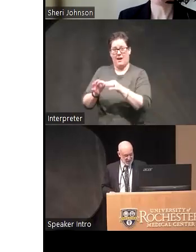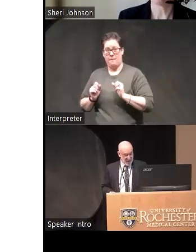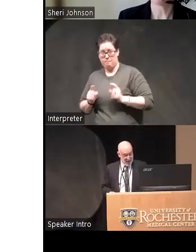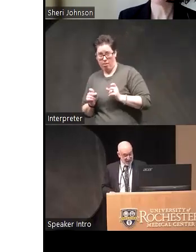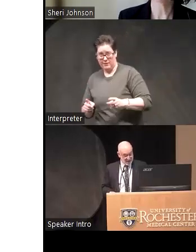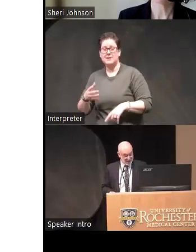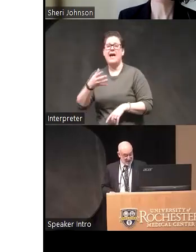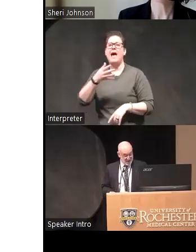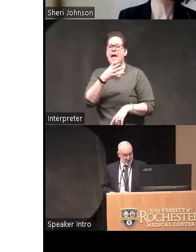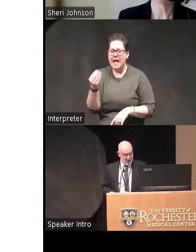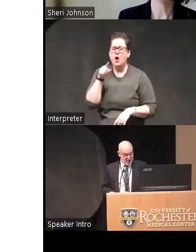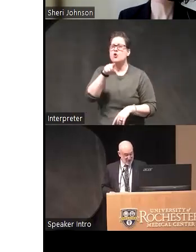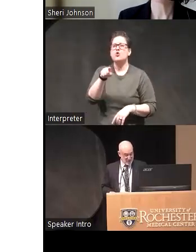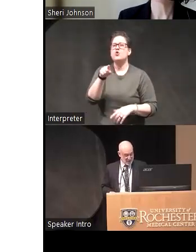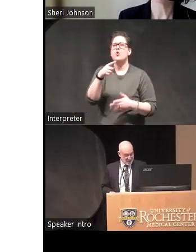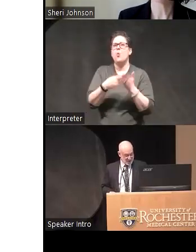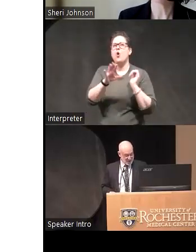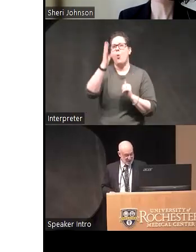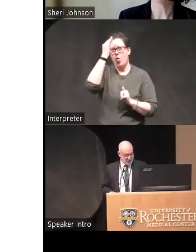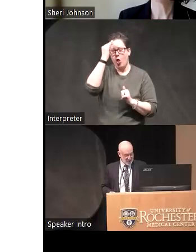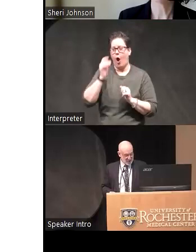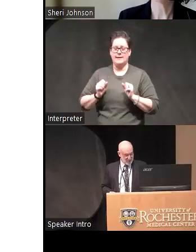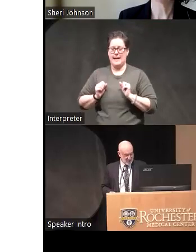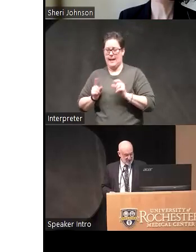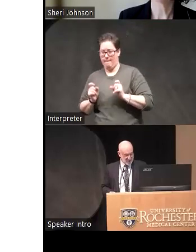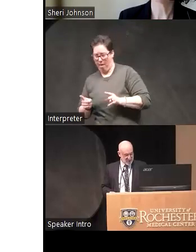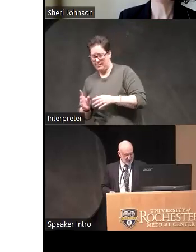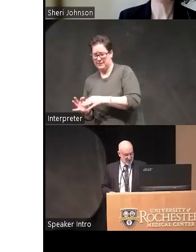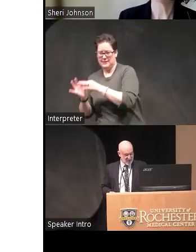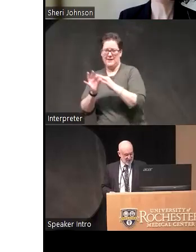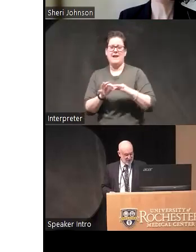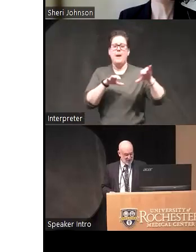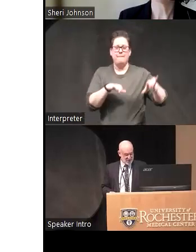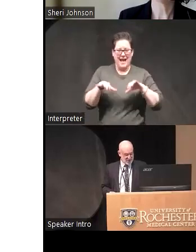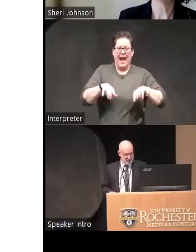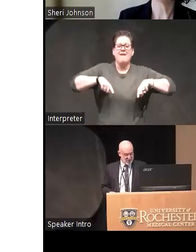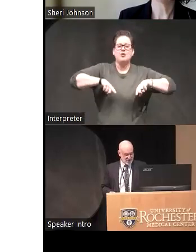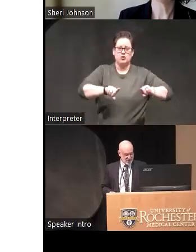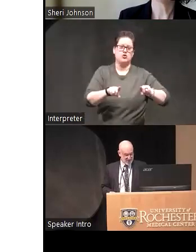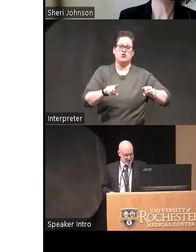and do you have any thoughts on the link between impulsivity and behavior during a suicidal crisis